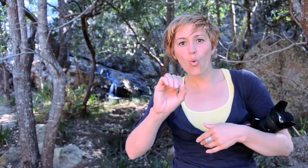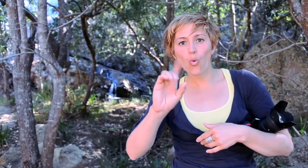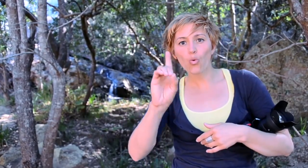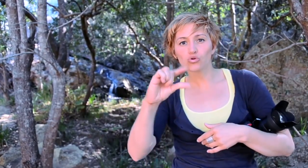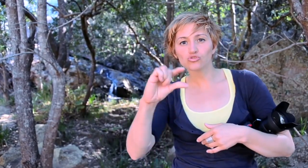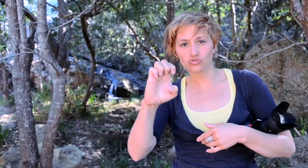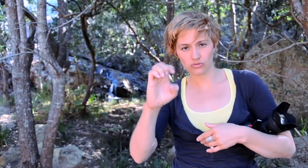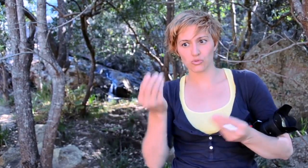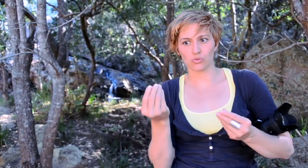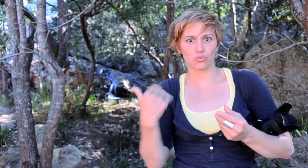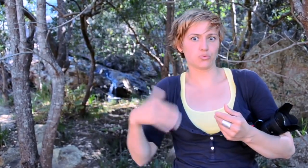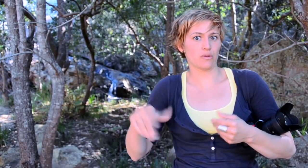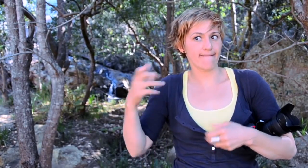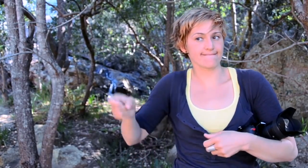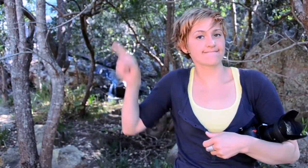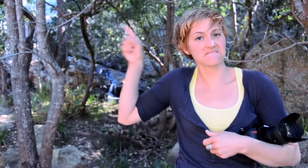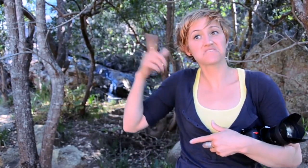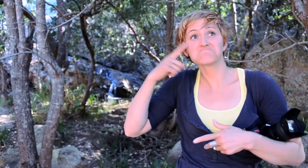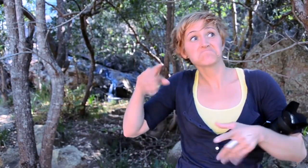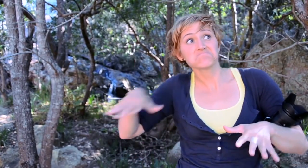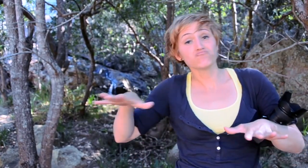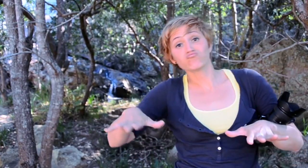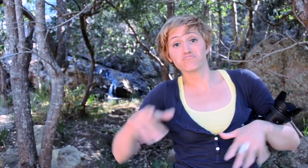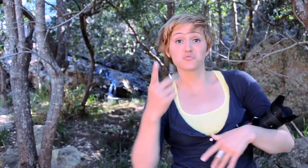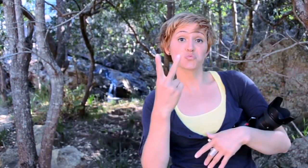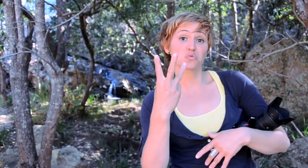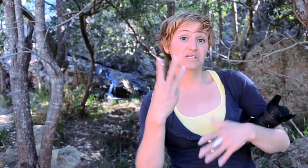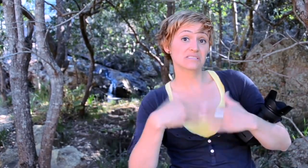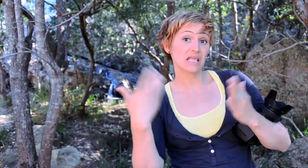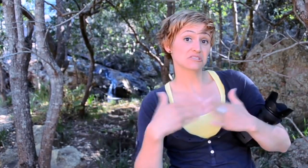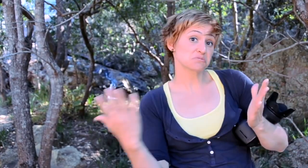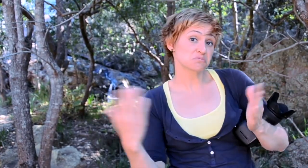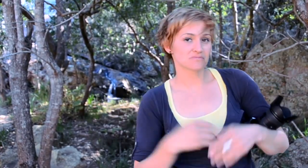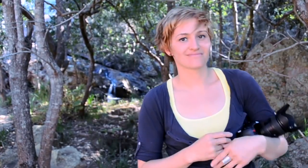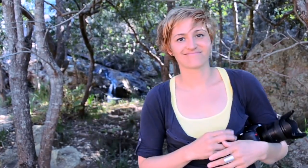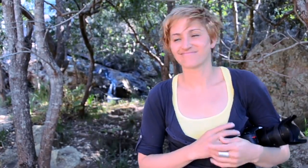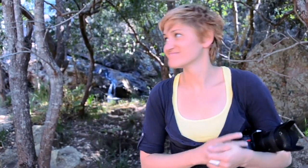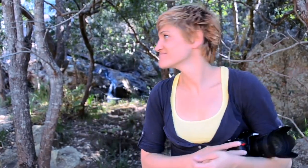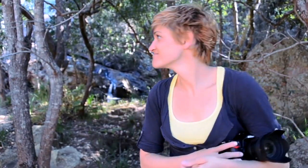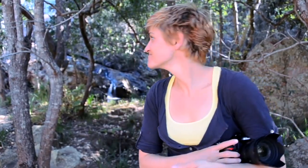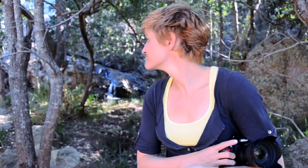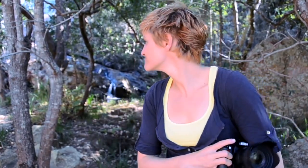There is a lodge nearby that you could stay for a few days.